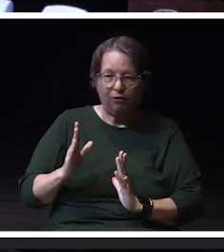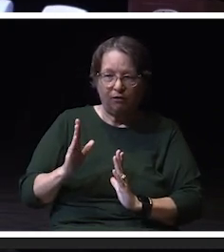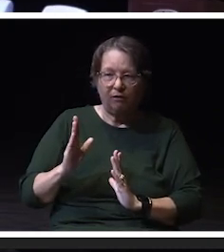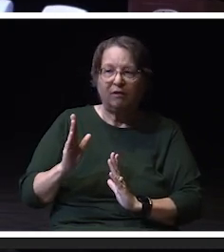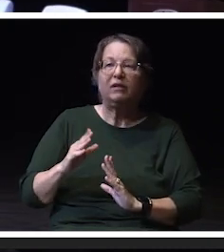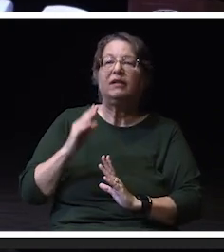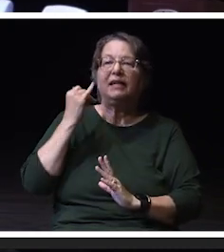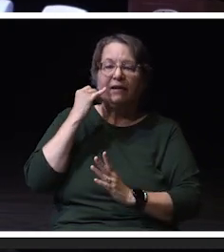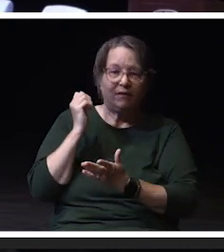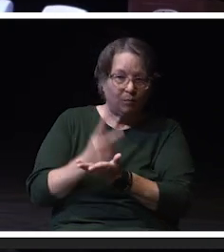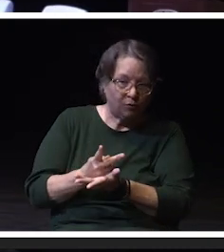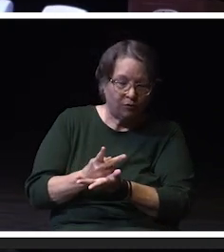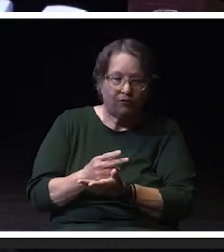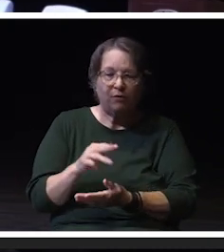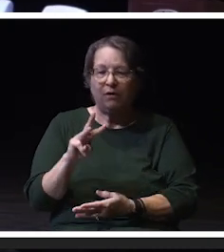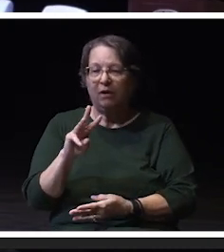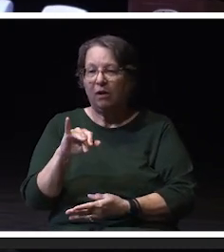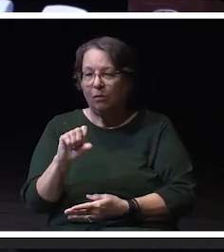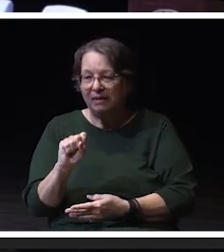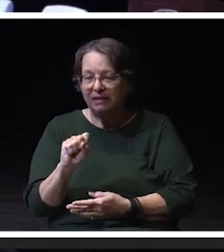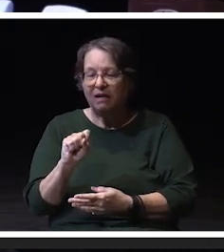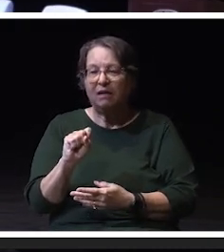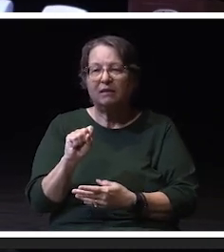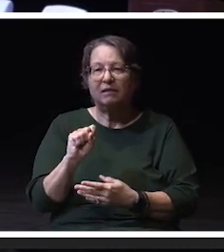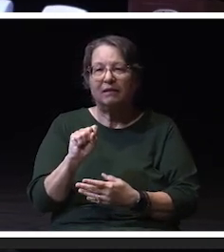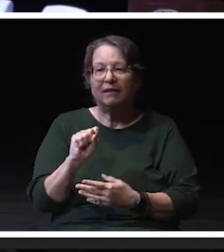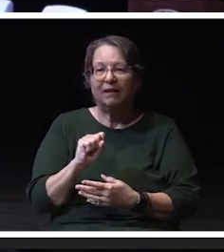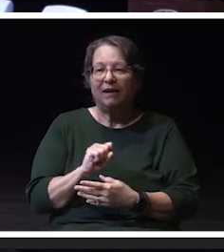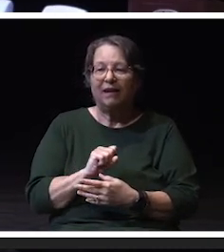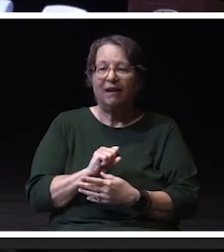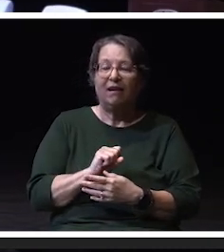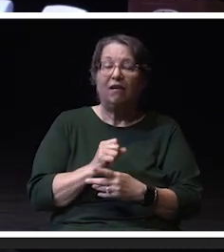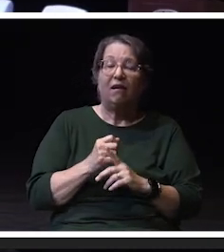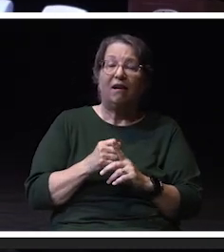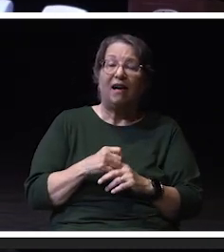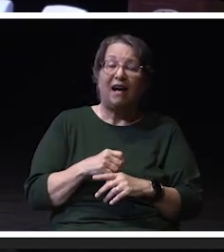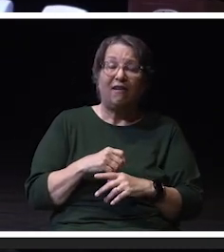Wisconsin ranks 43 out of 50, in the public